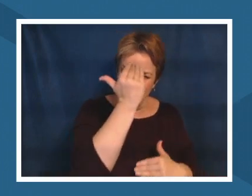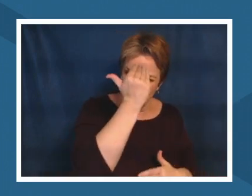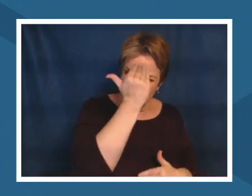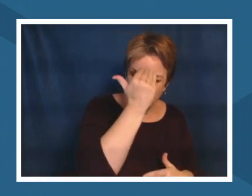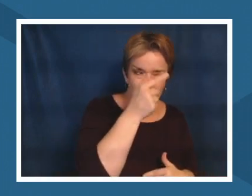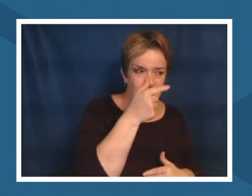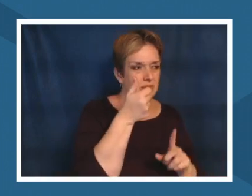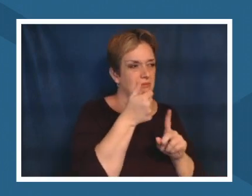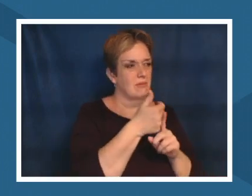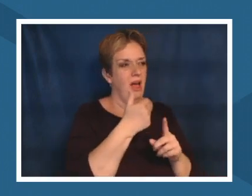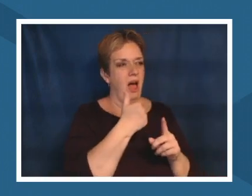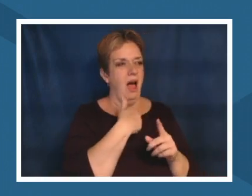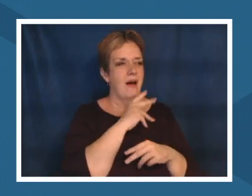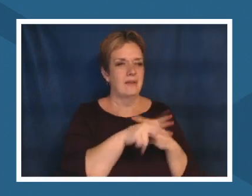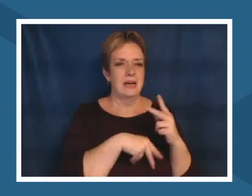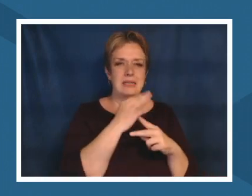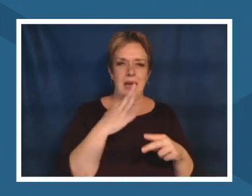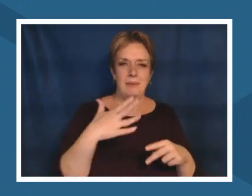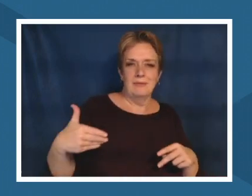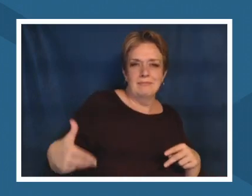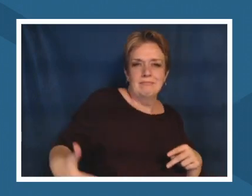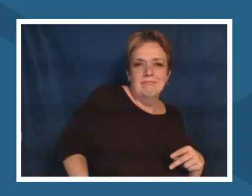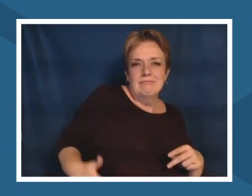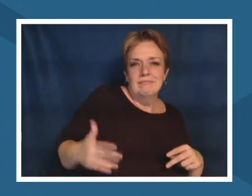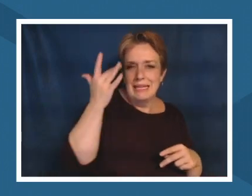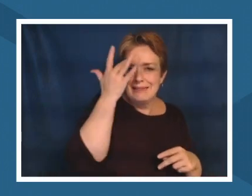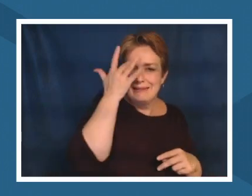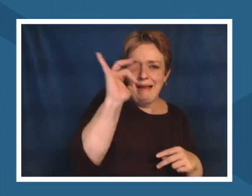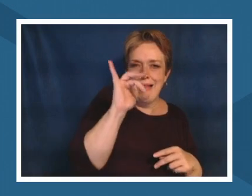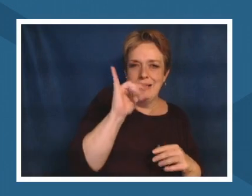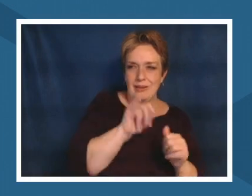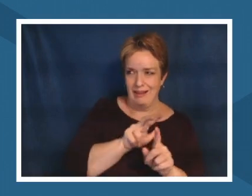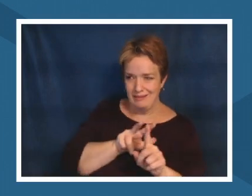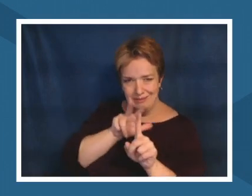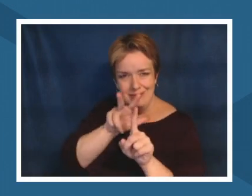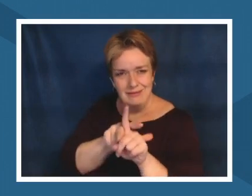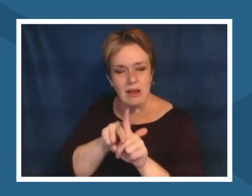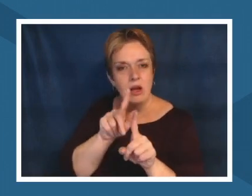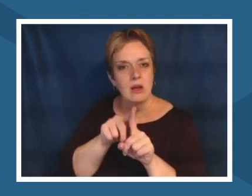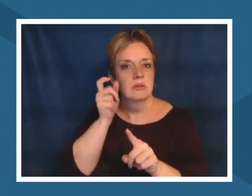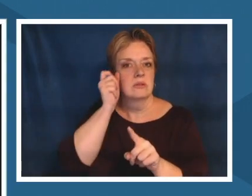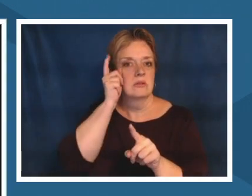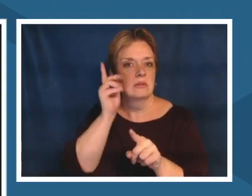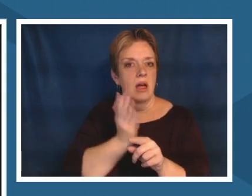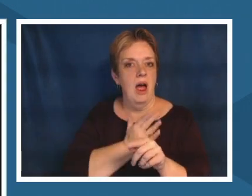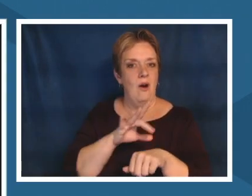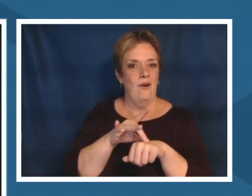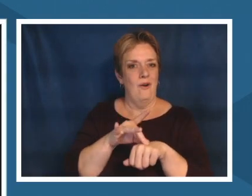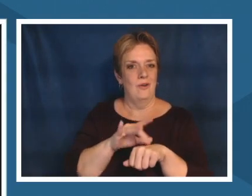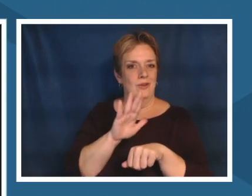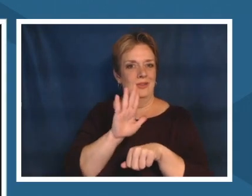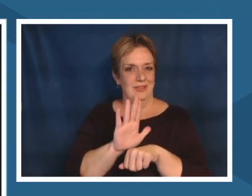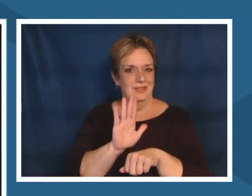to see our earth's future forward can i just echo what whitney says i